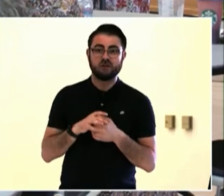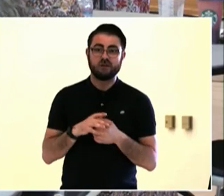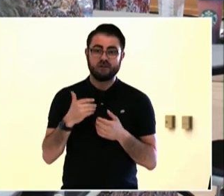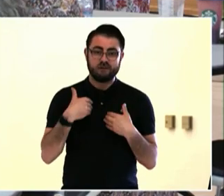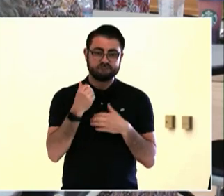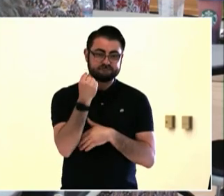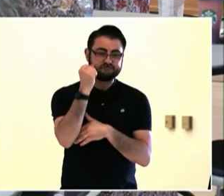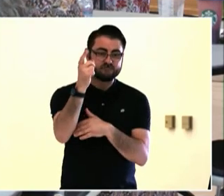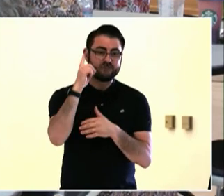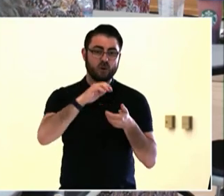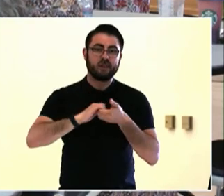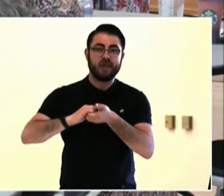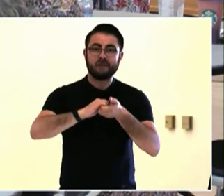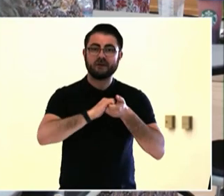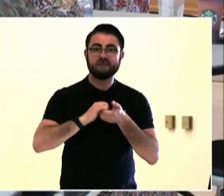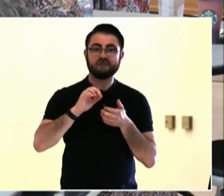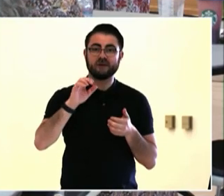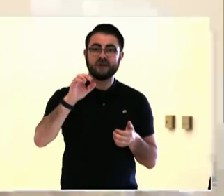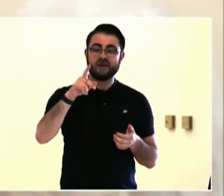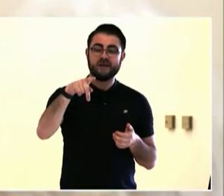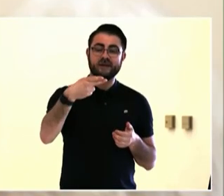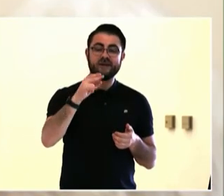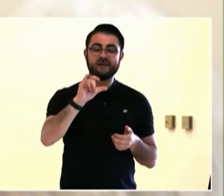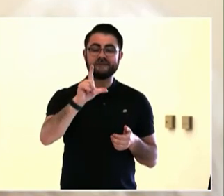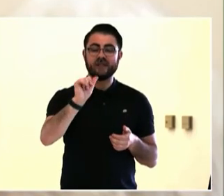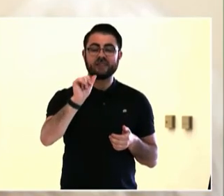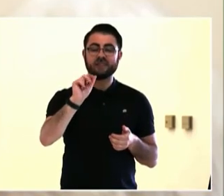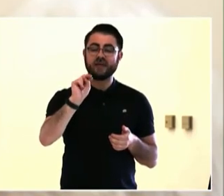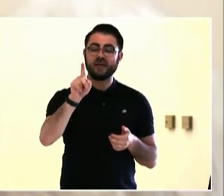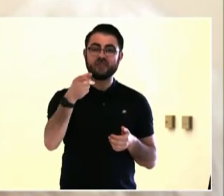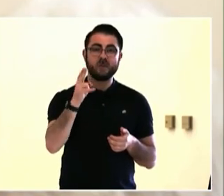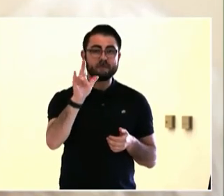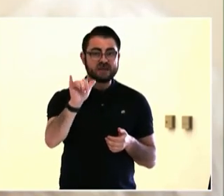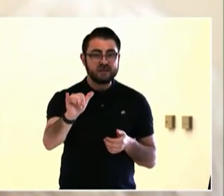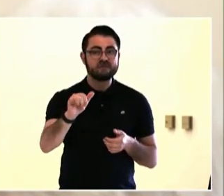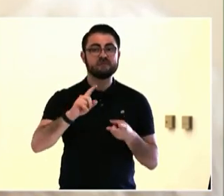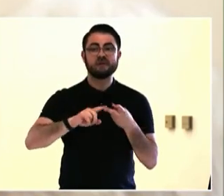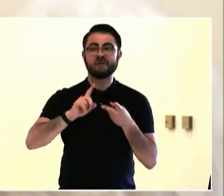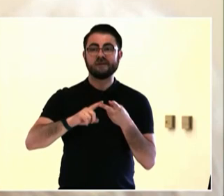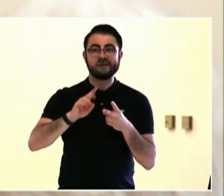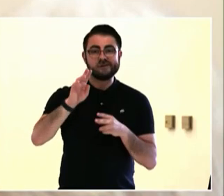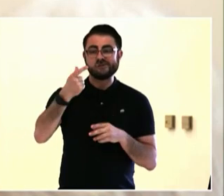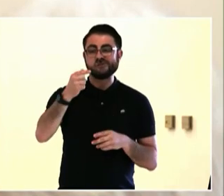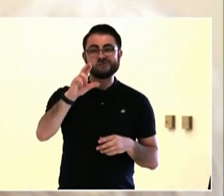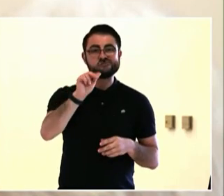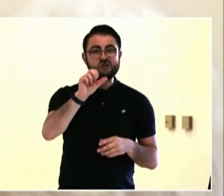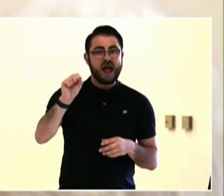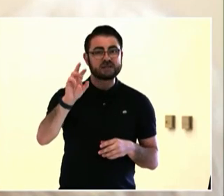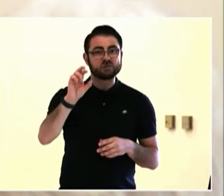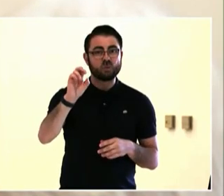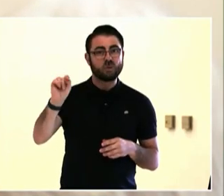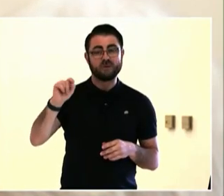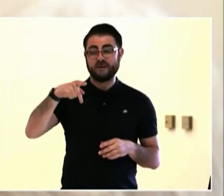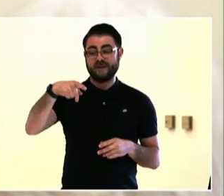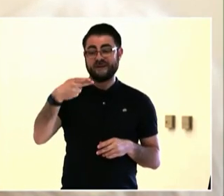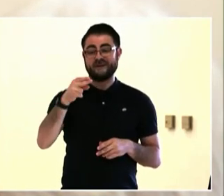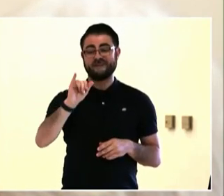would like to deliberately mention the great work that healthy democracies is doing in